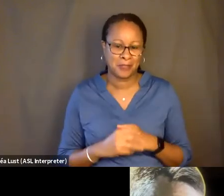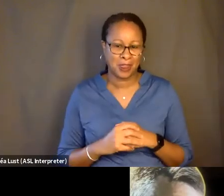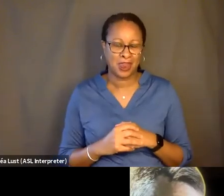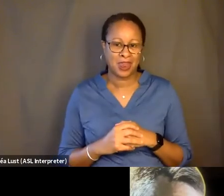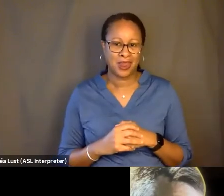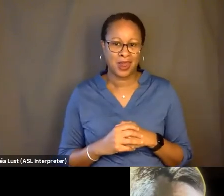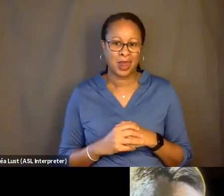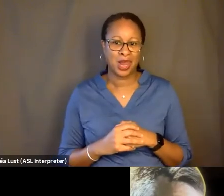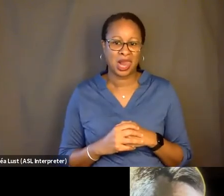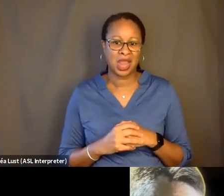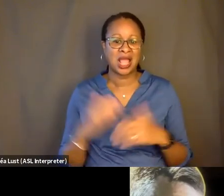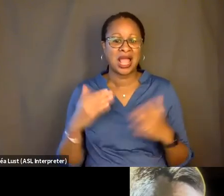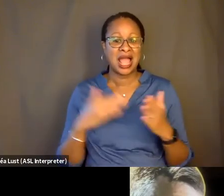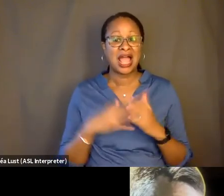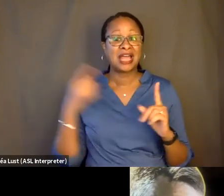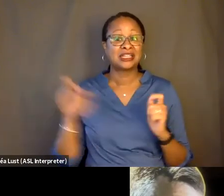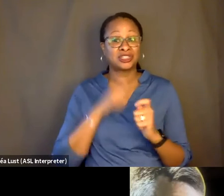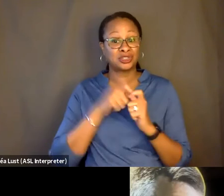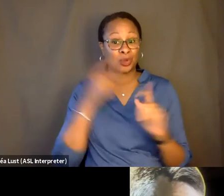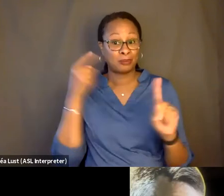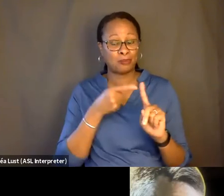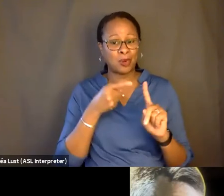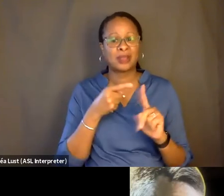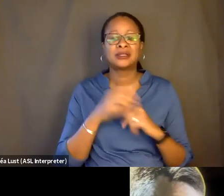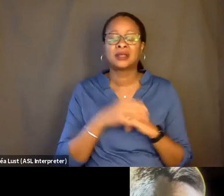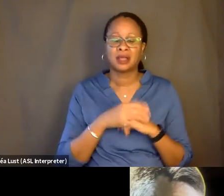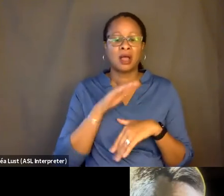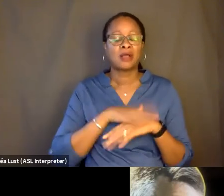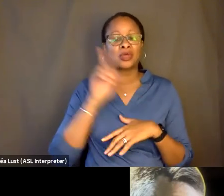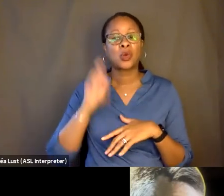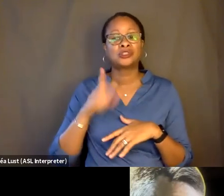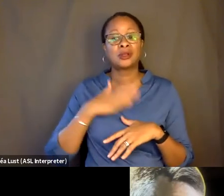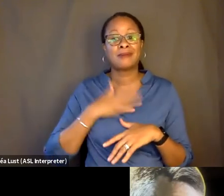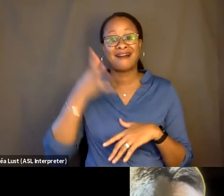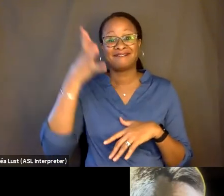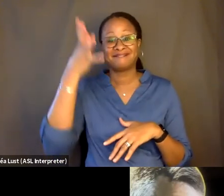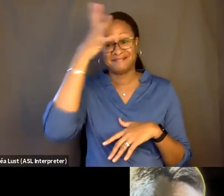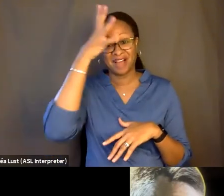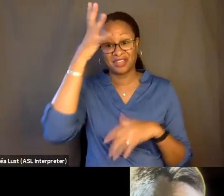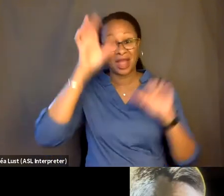But at a certain point, you know, on the question of my father's capacity to participate in it,